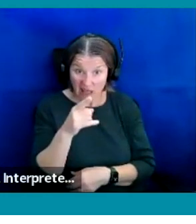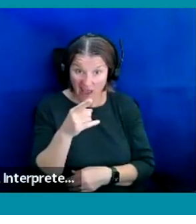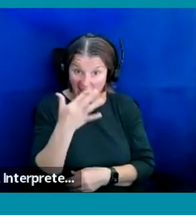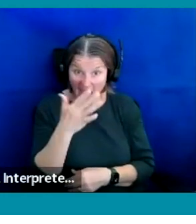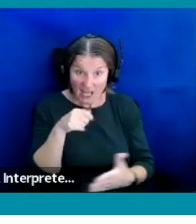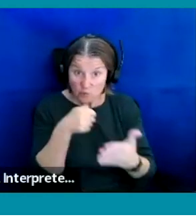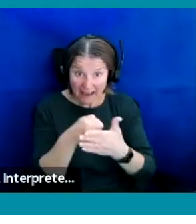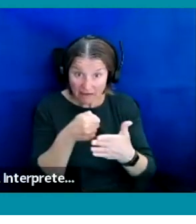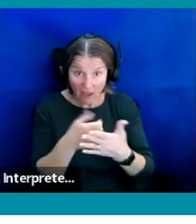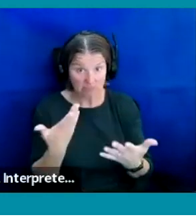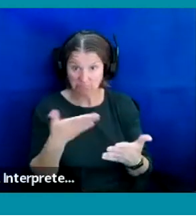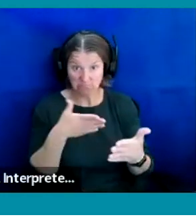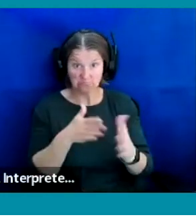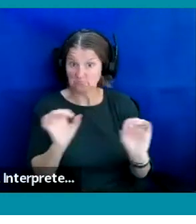Absolutely not. It is absolutely not.